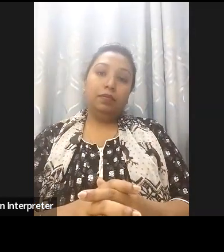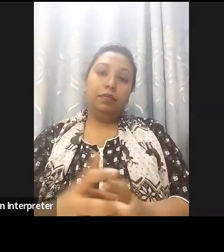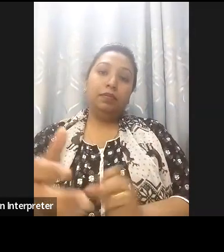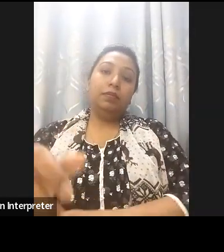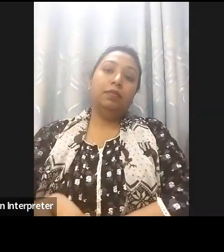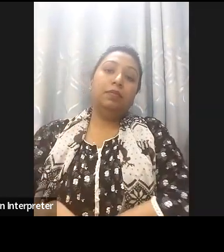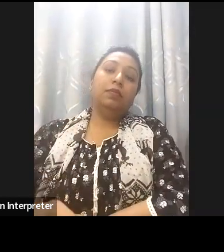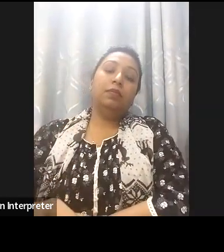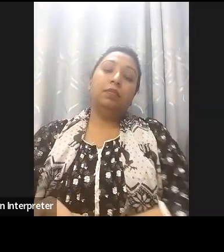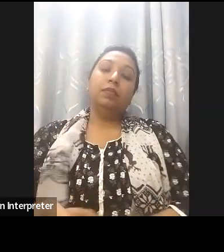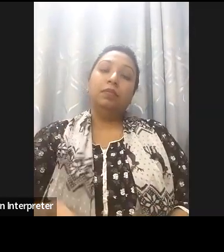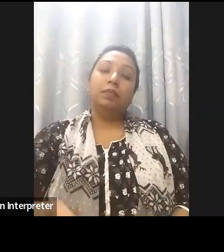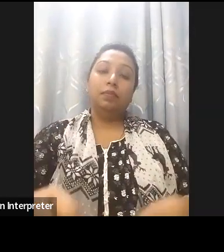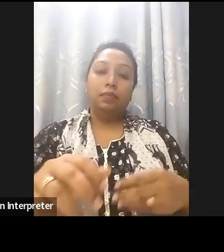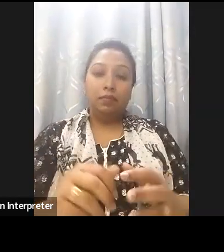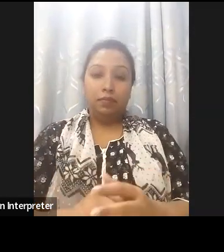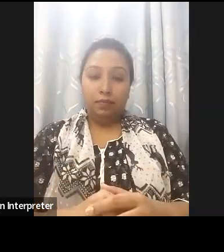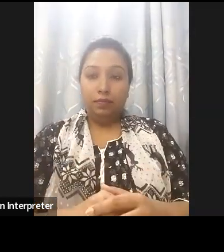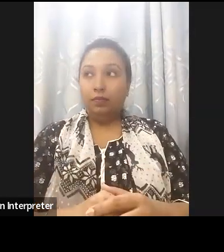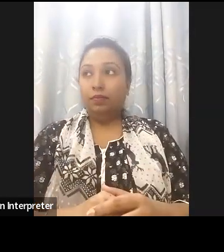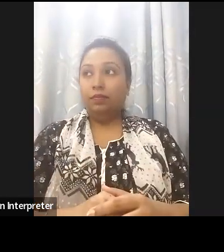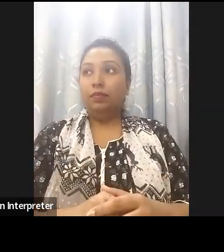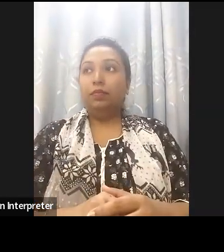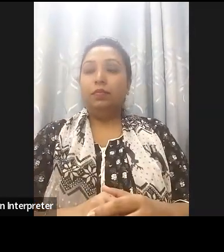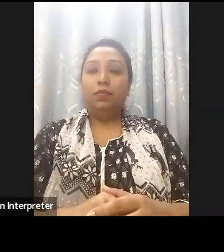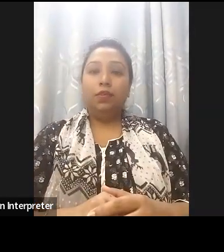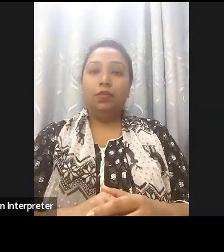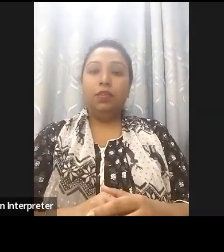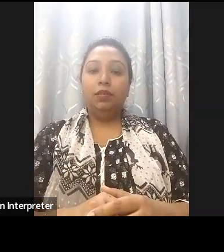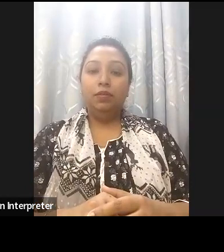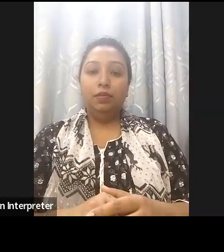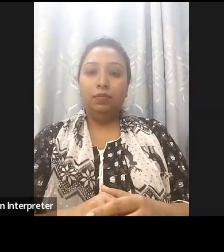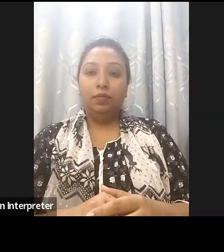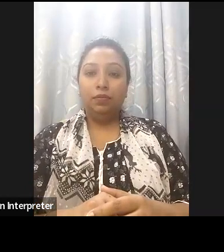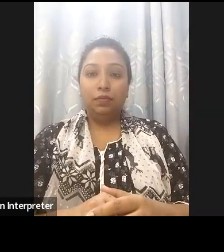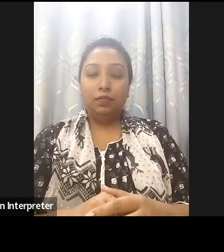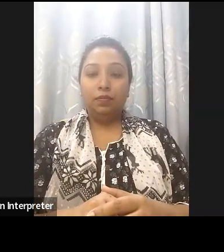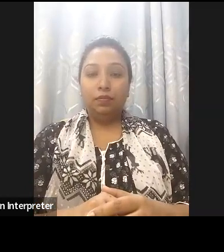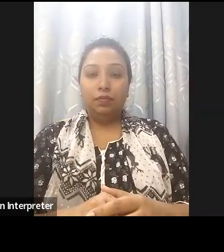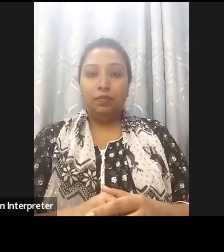about the digital accessibility and inclusions so that's also very progressive